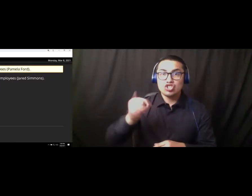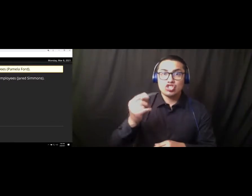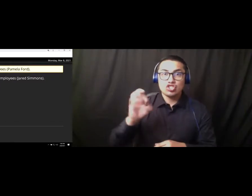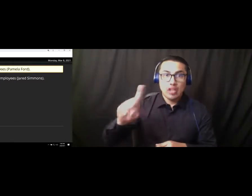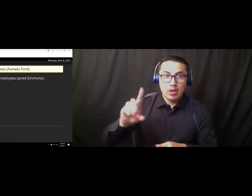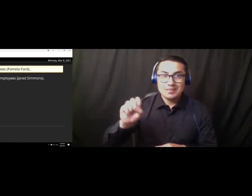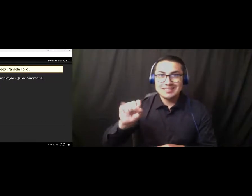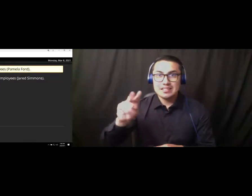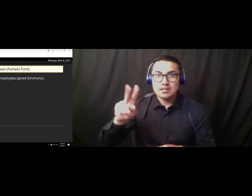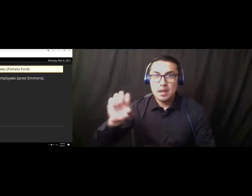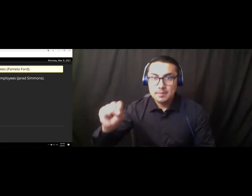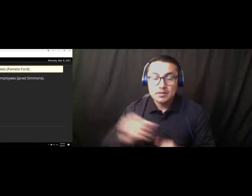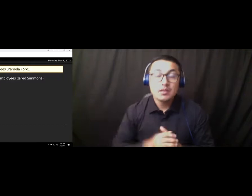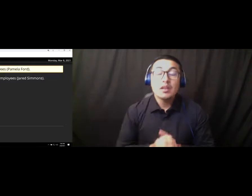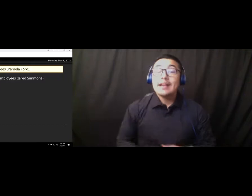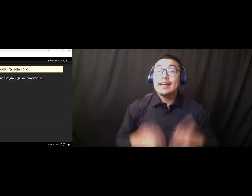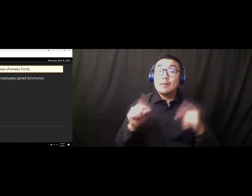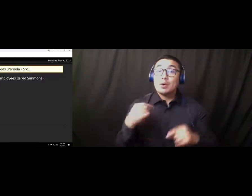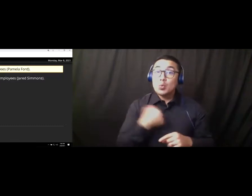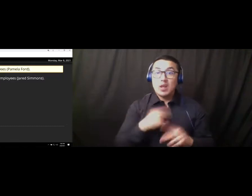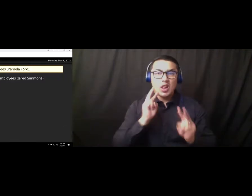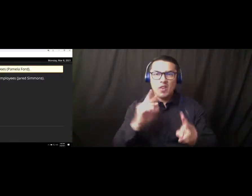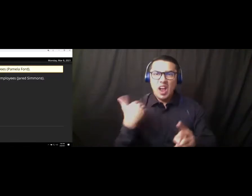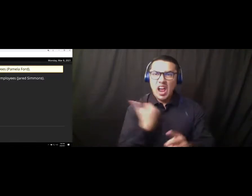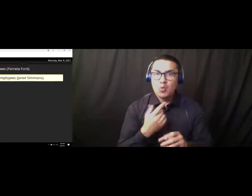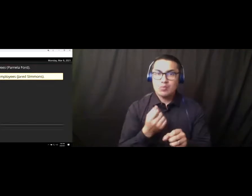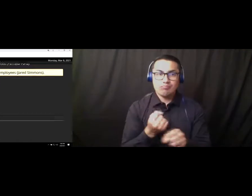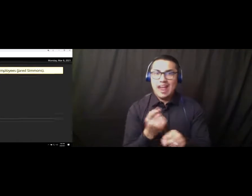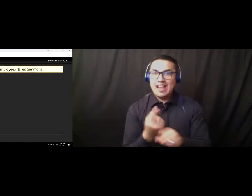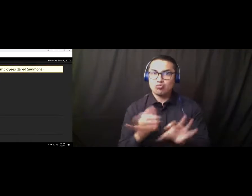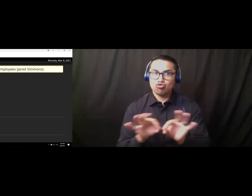to our annual scholarship. We are very close to reaching our endowment goal which will allow for